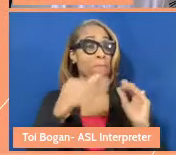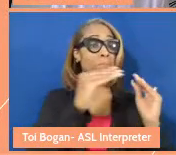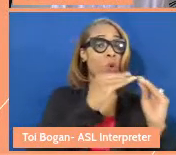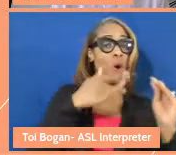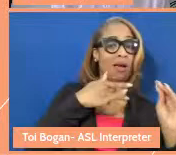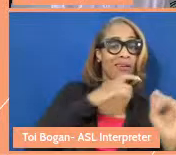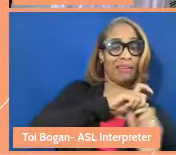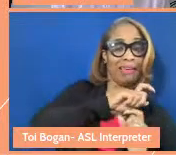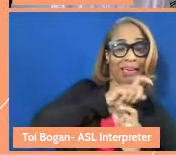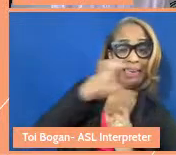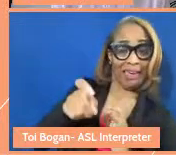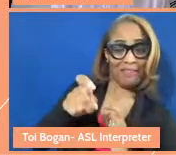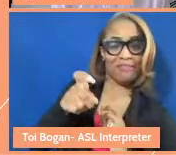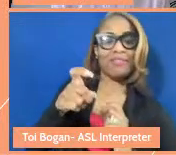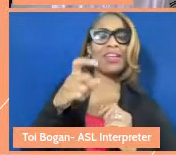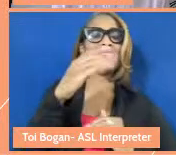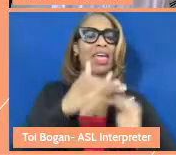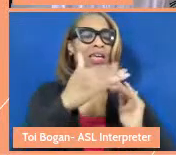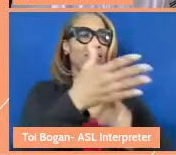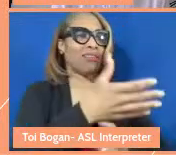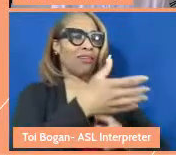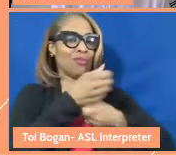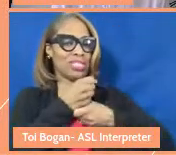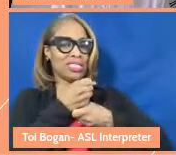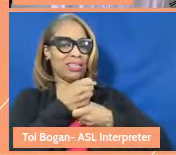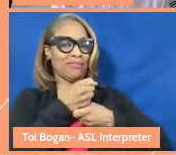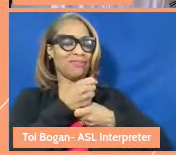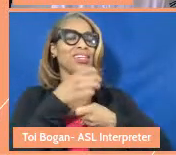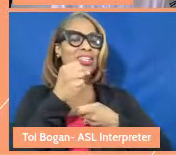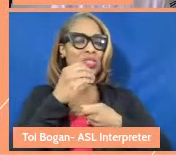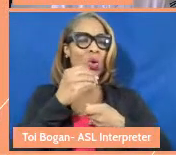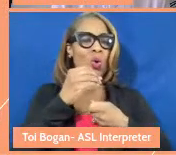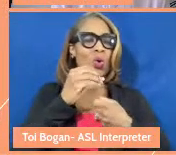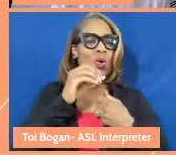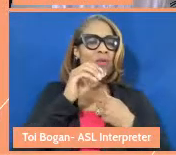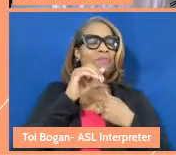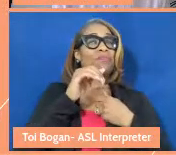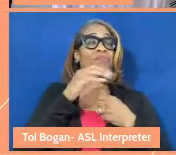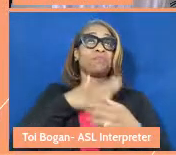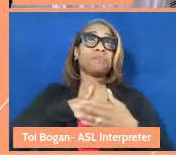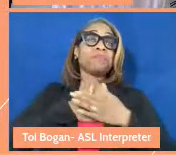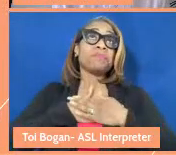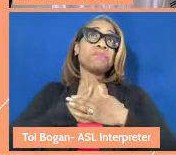and I think that needs to be acknowledged. On a personal level, when I was thinking